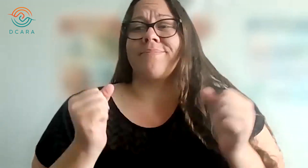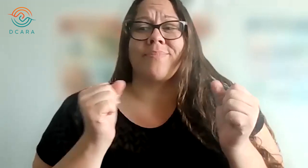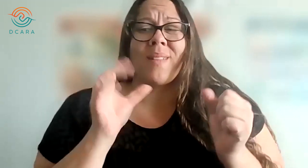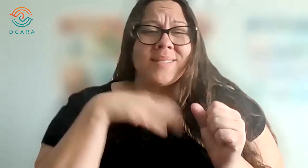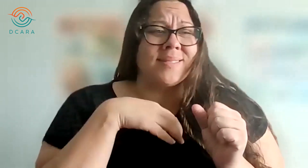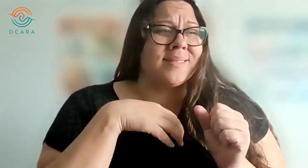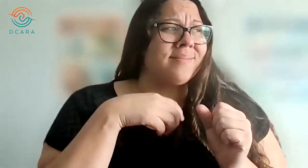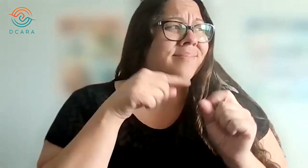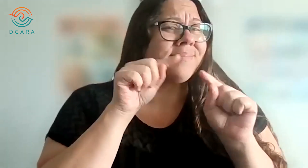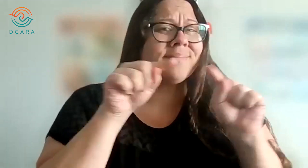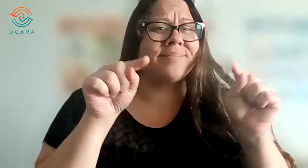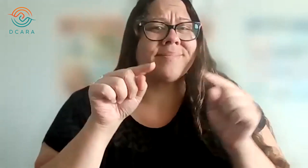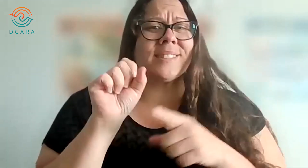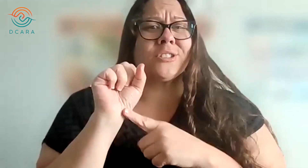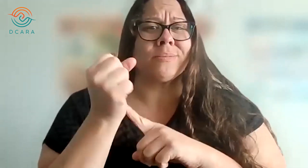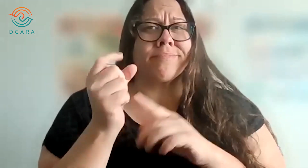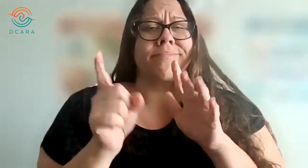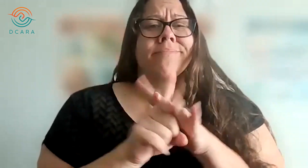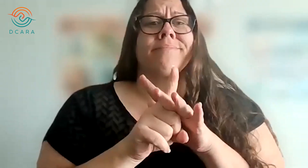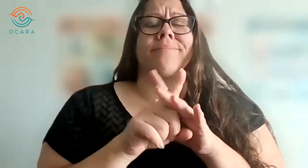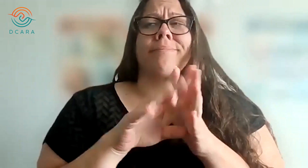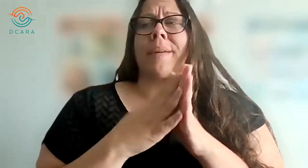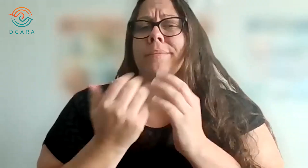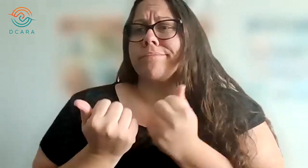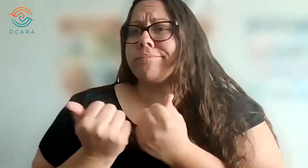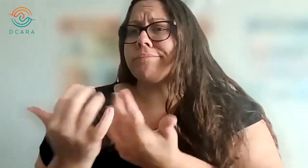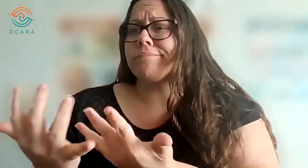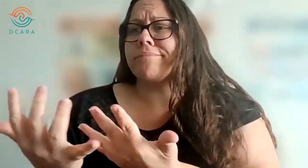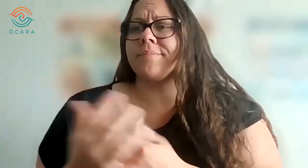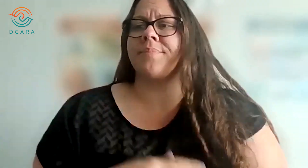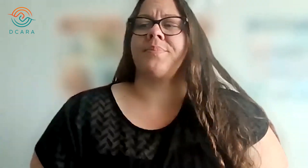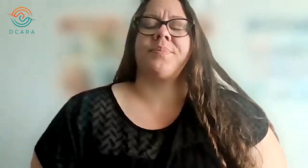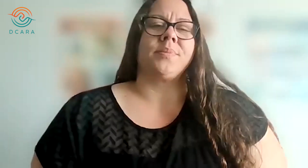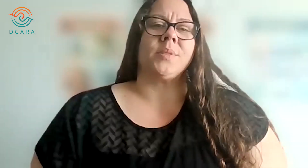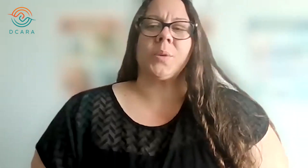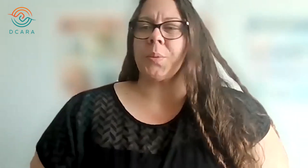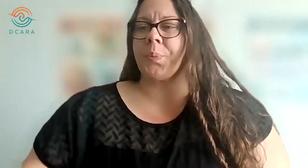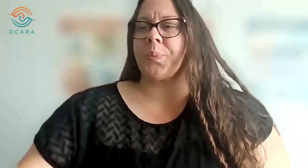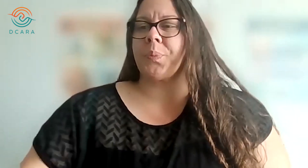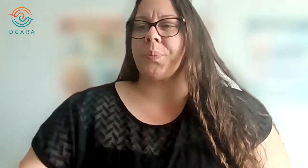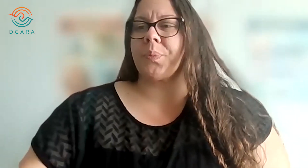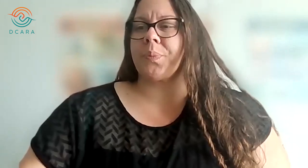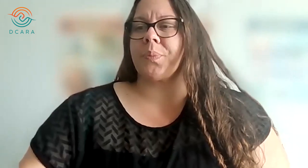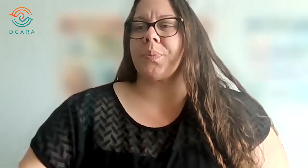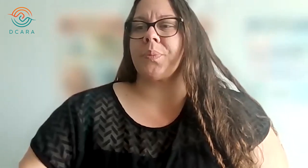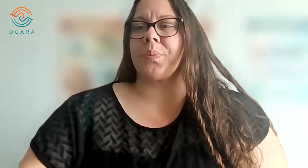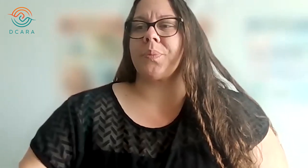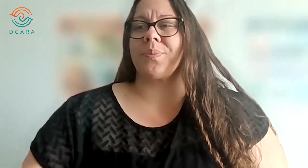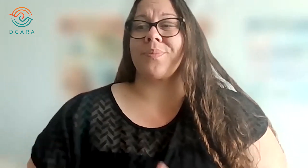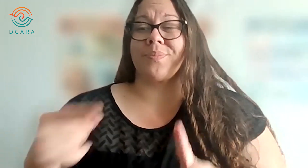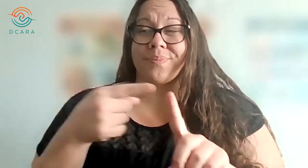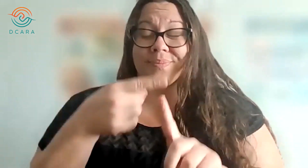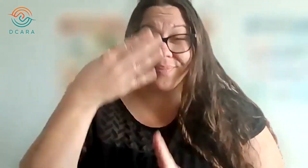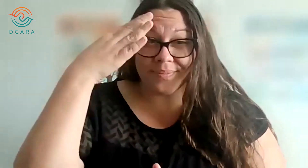old and unmaintained power lines.